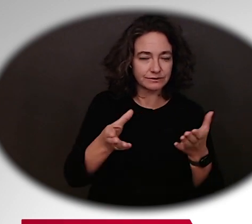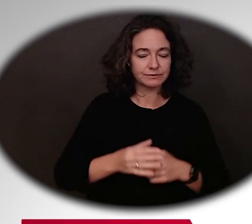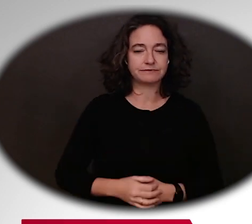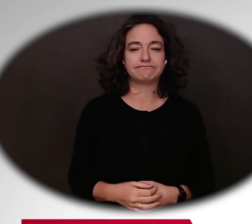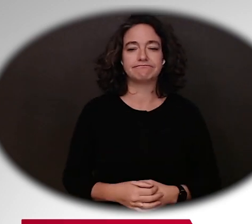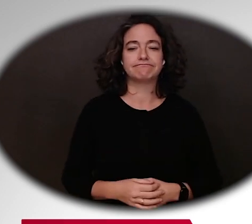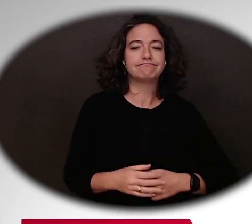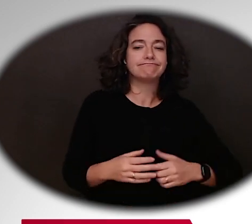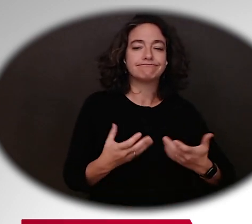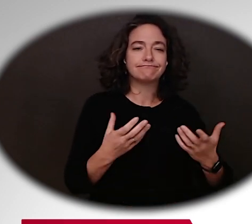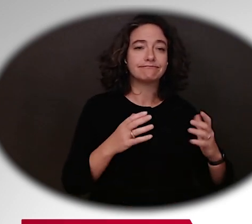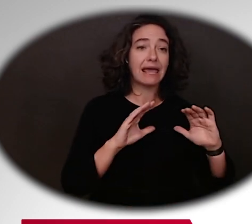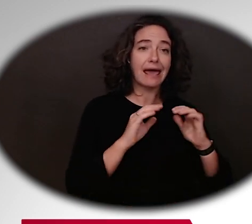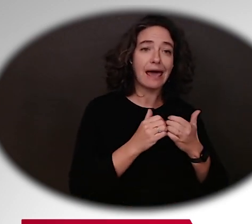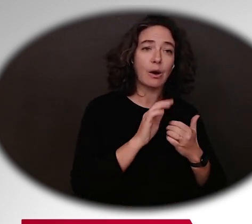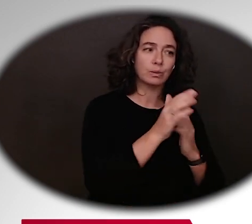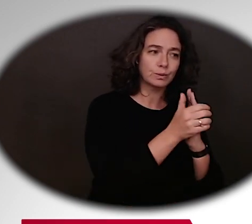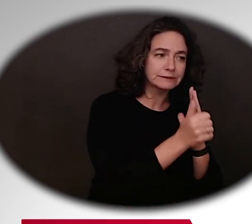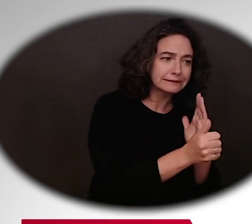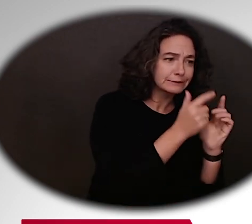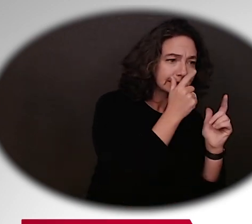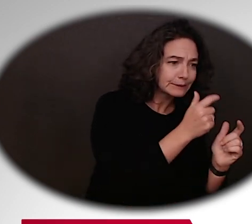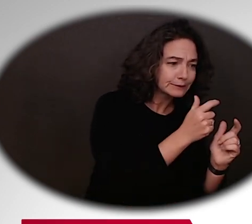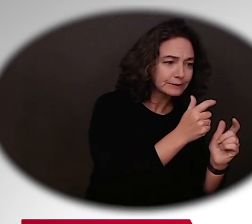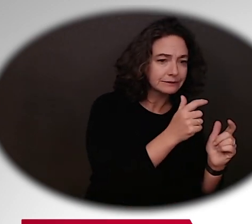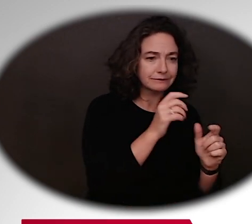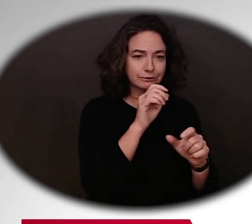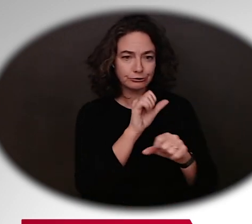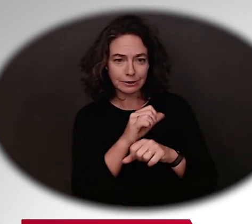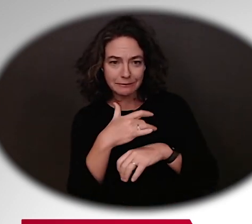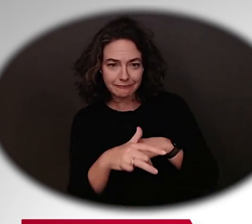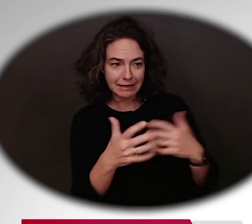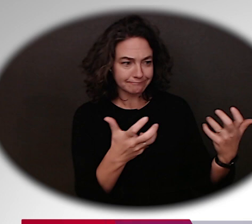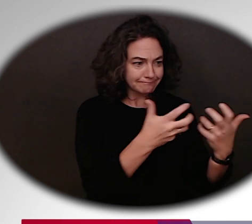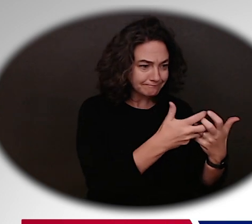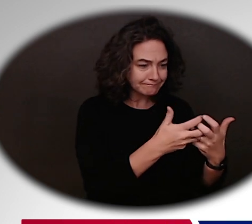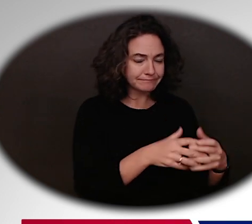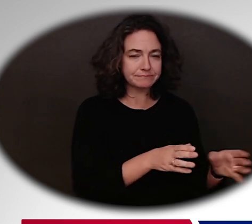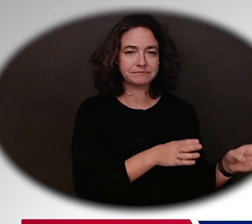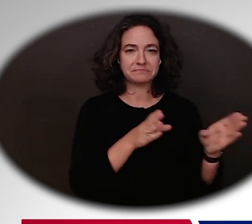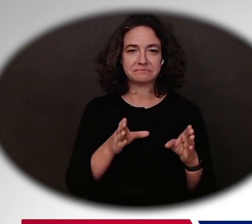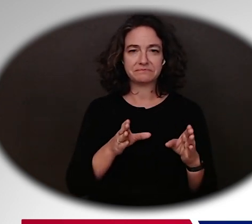how your skills and interests, match with jobs available in the labor market. Learning how to express your needs